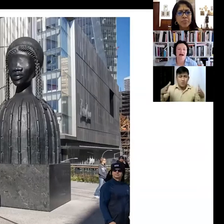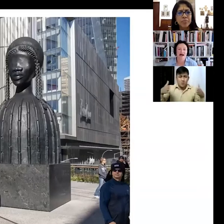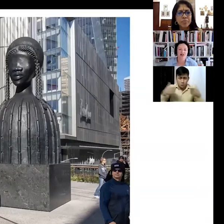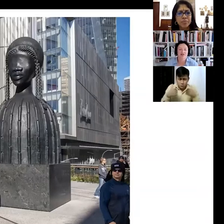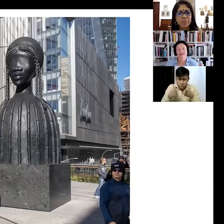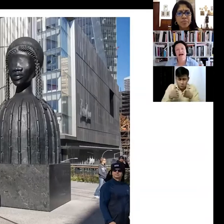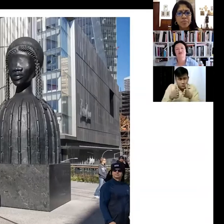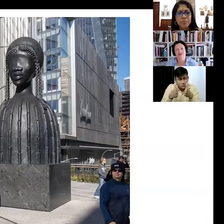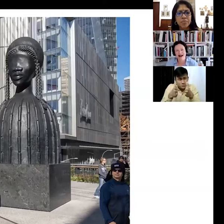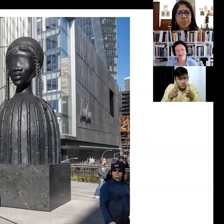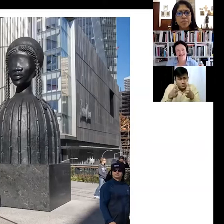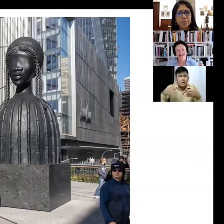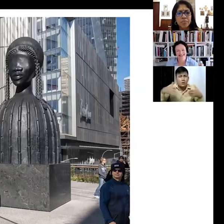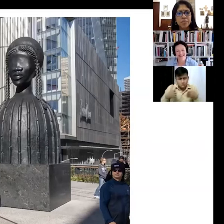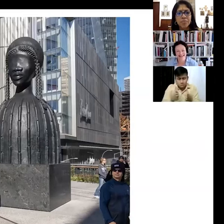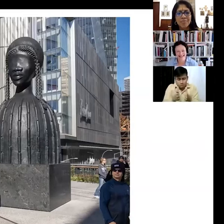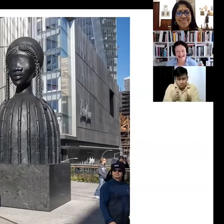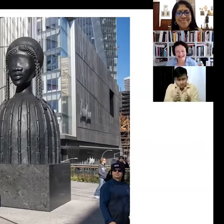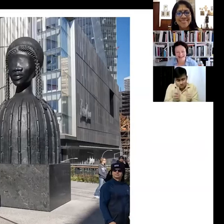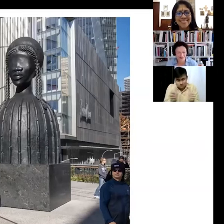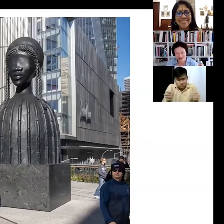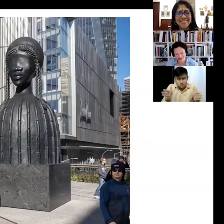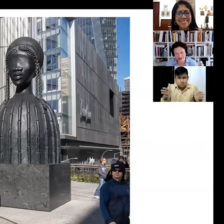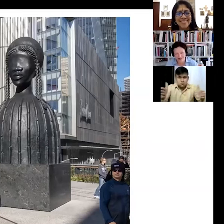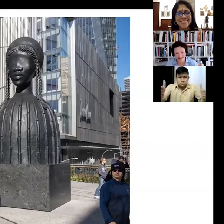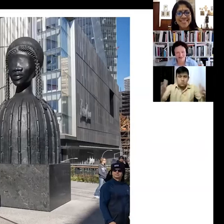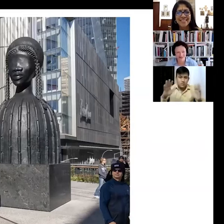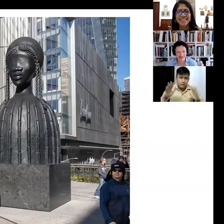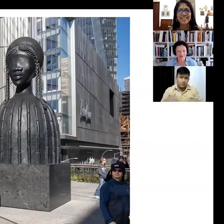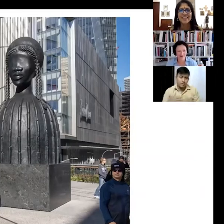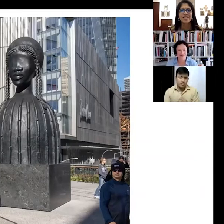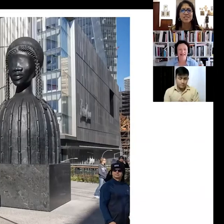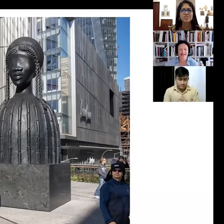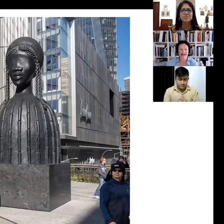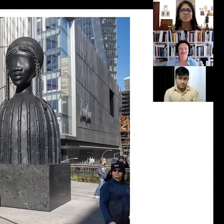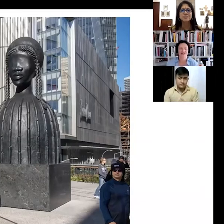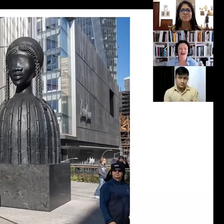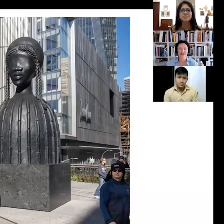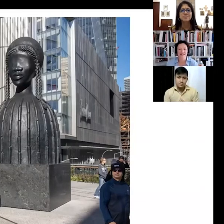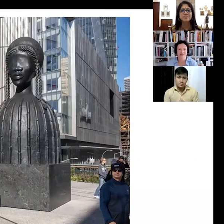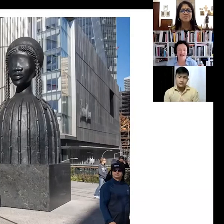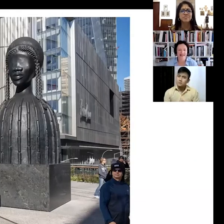large, large for our, standard so it's actually still very small but it's a large gathering space.